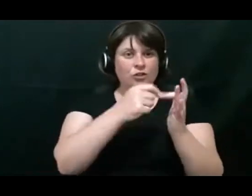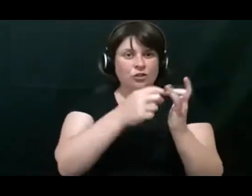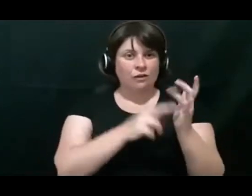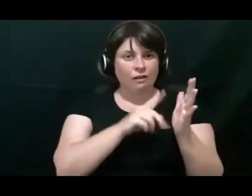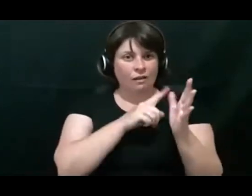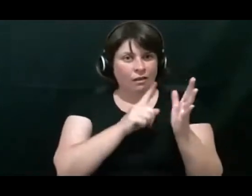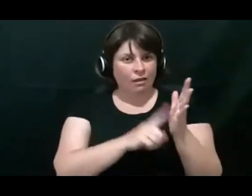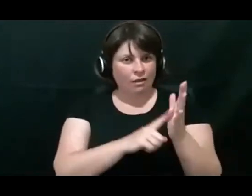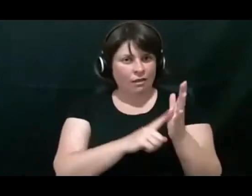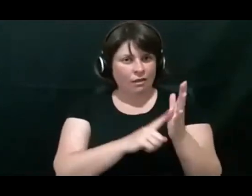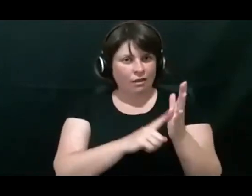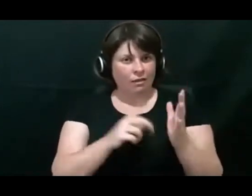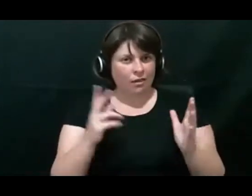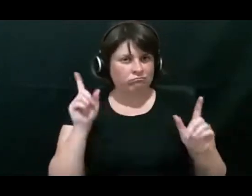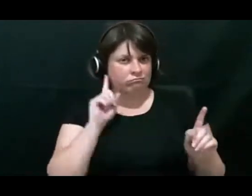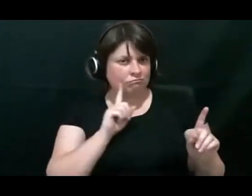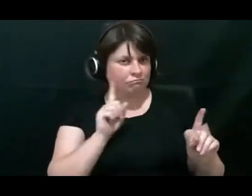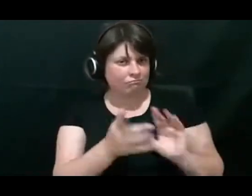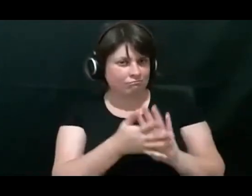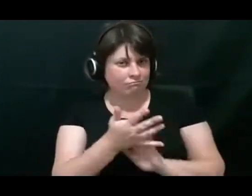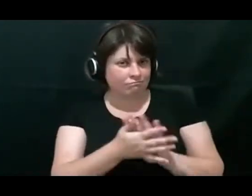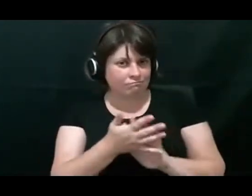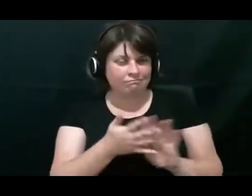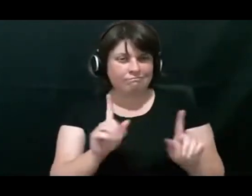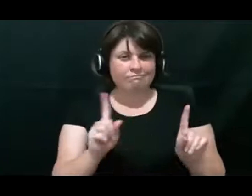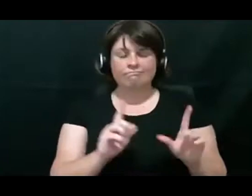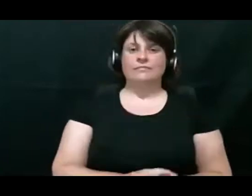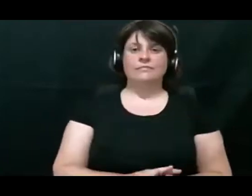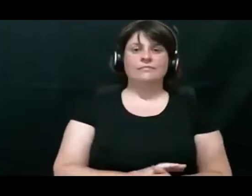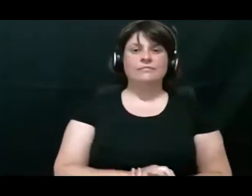I did mention that.